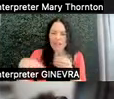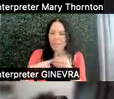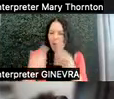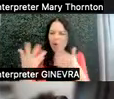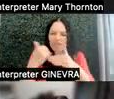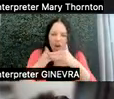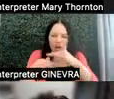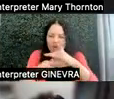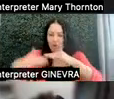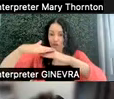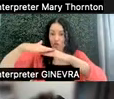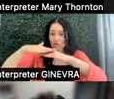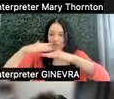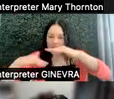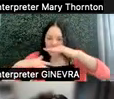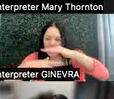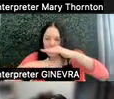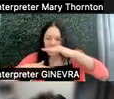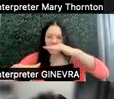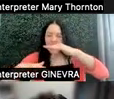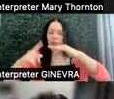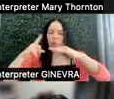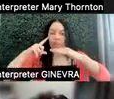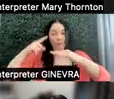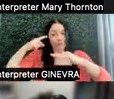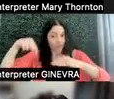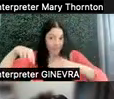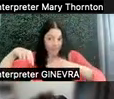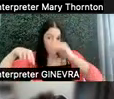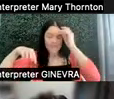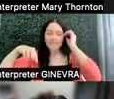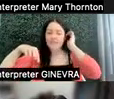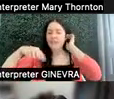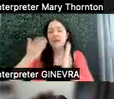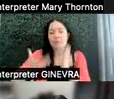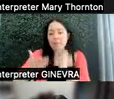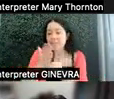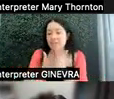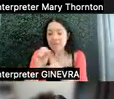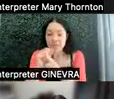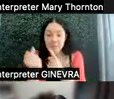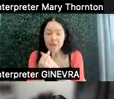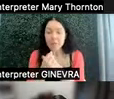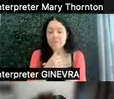here, we think about, in this case, maybe some symptoms or manifestations of autism.